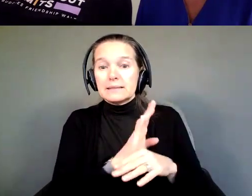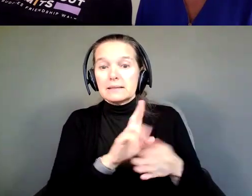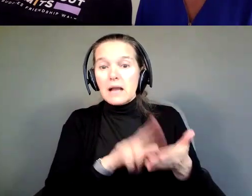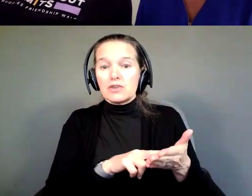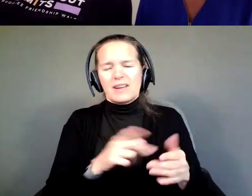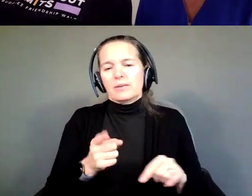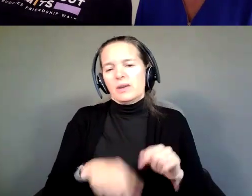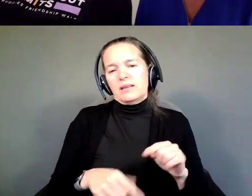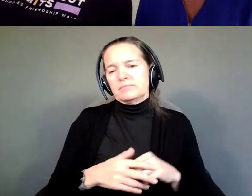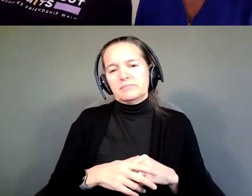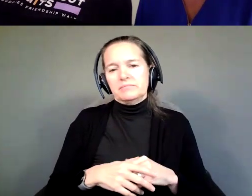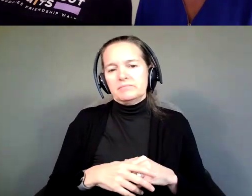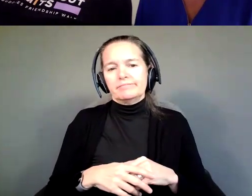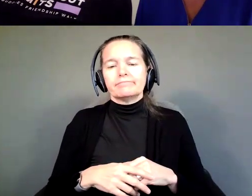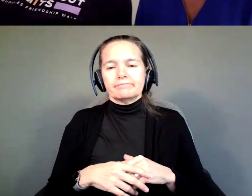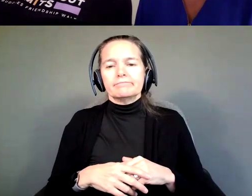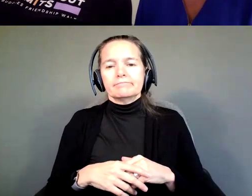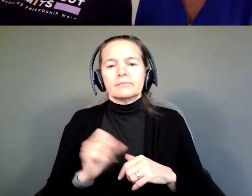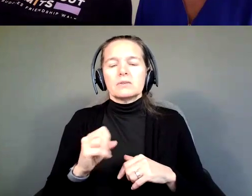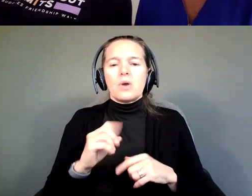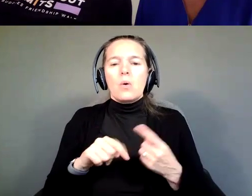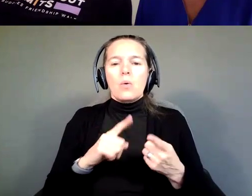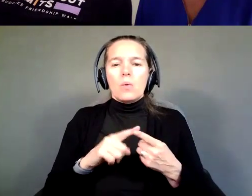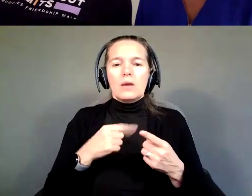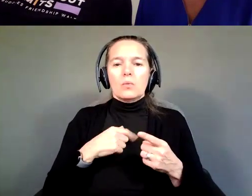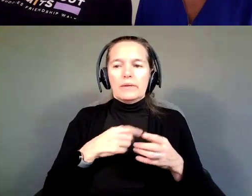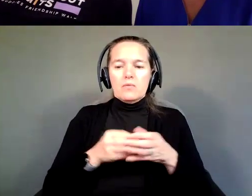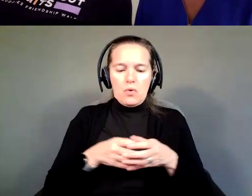So, as we've grown, that's how it's worked.